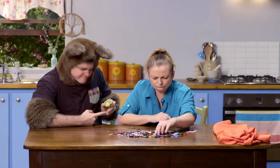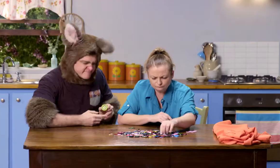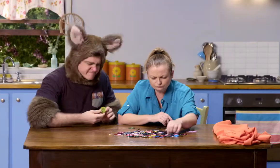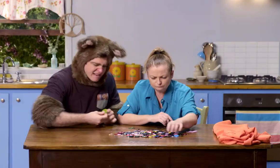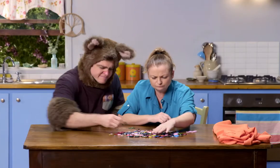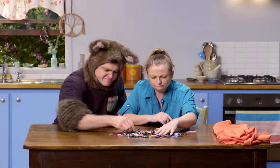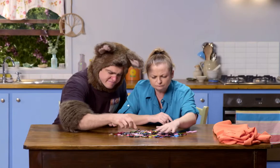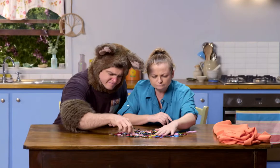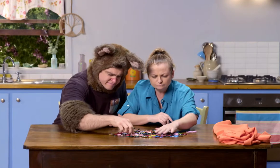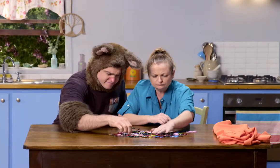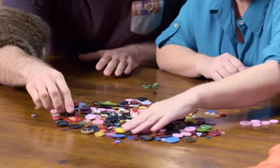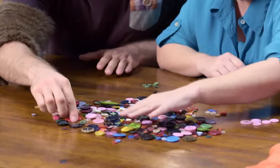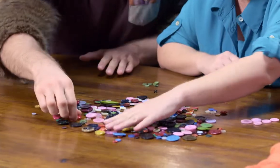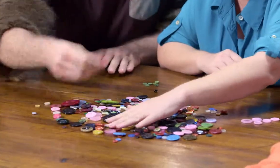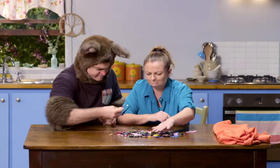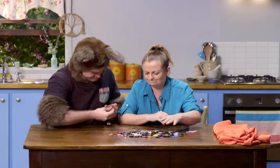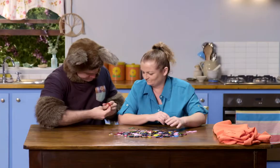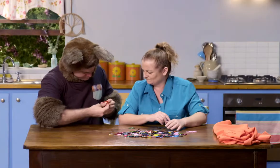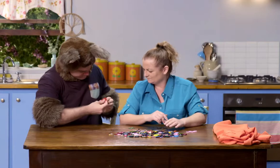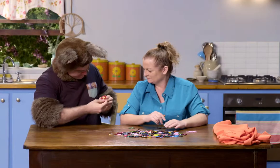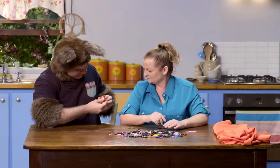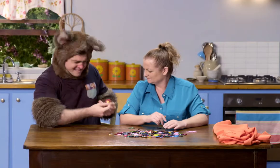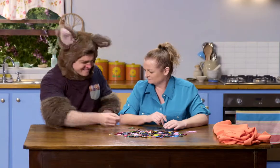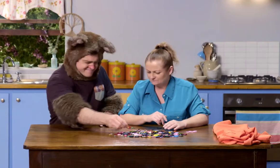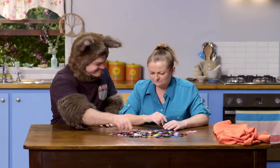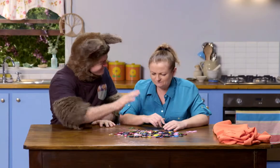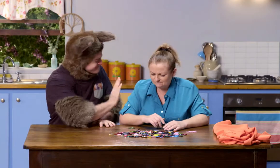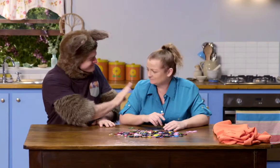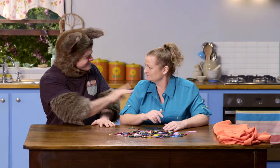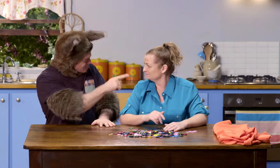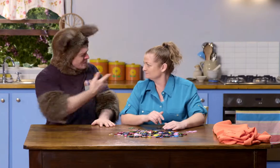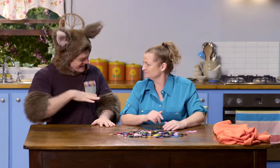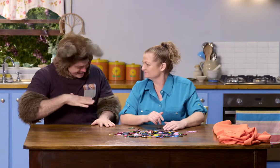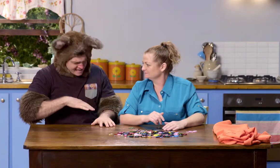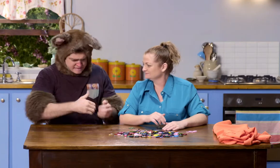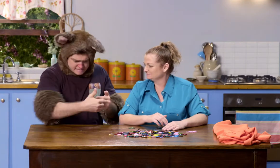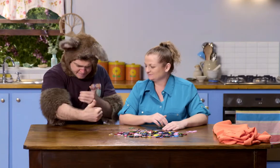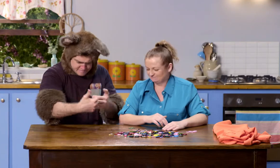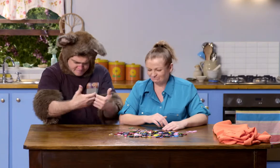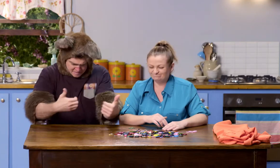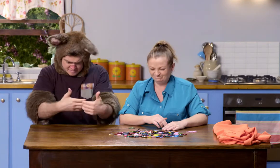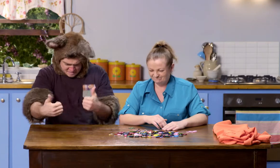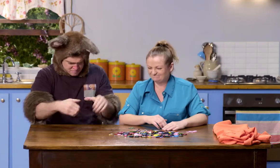No. Sally, you need to sort these somehow.